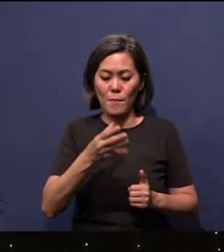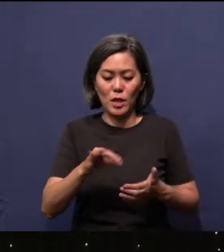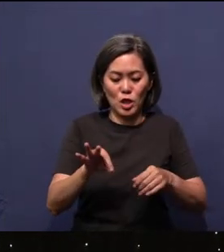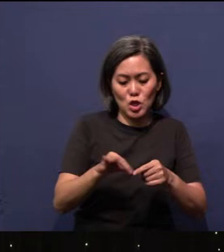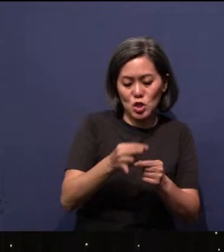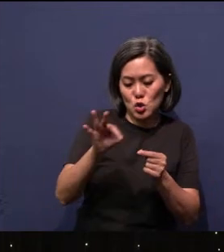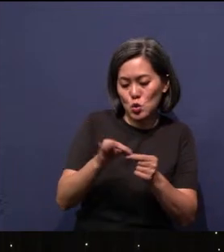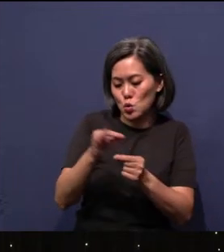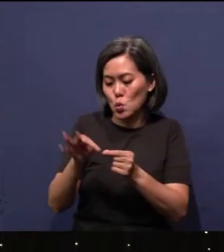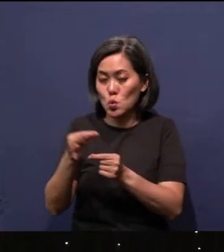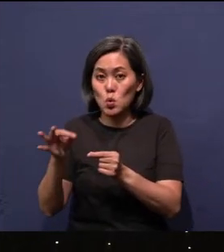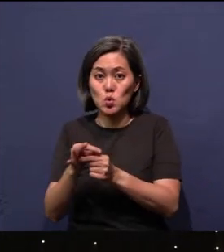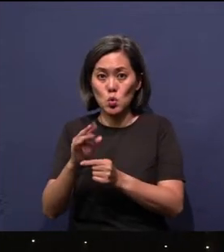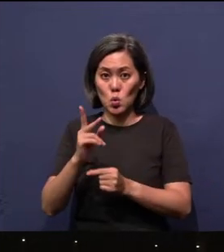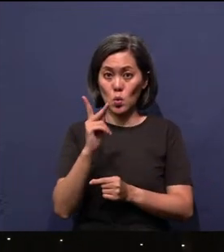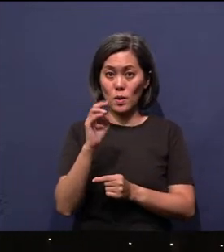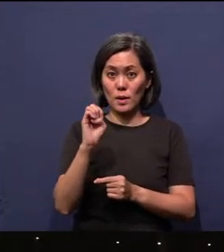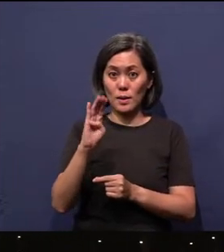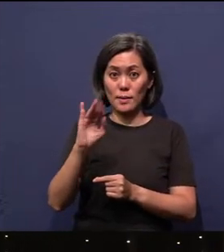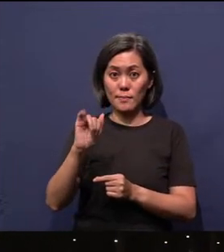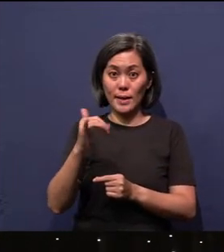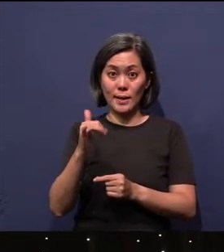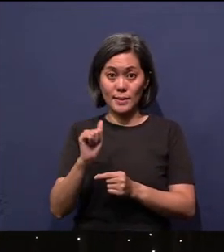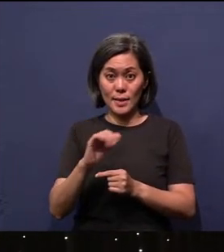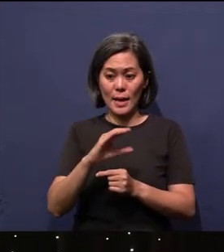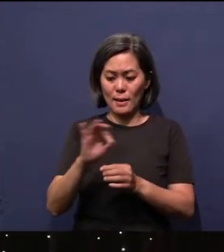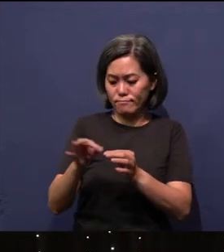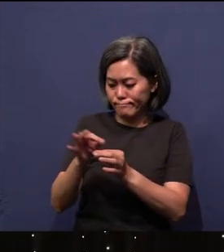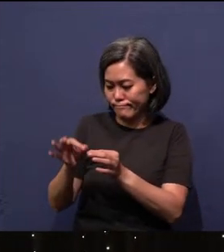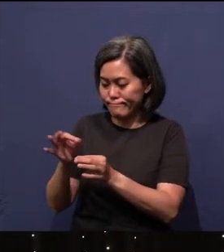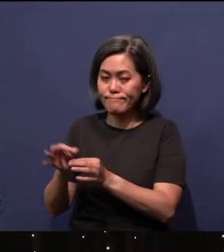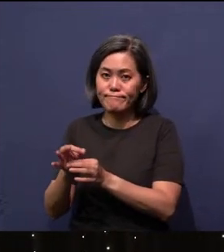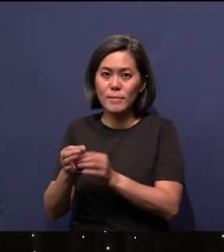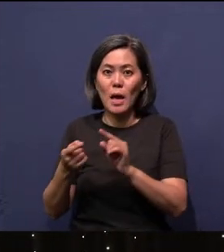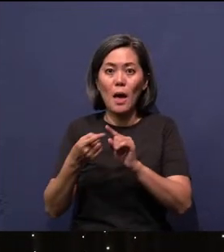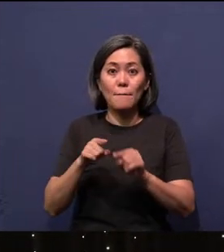embroidering. But what Oma had in her hands was the Bible.